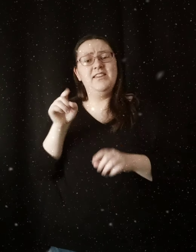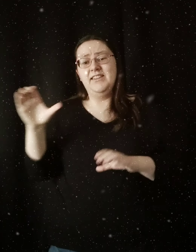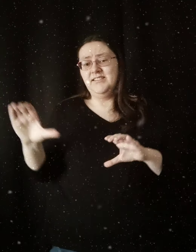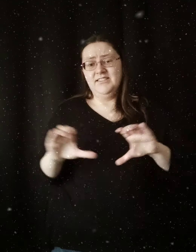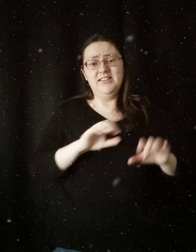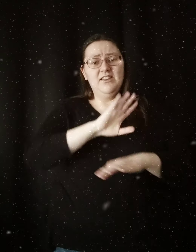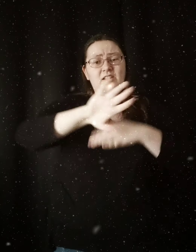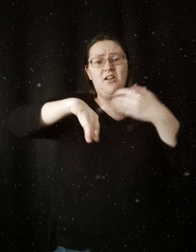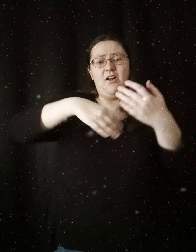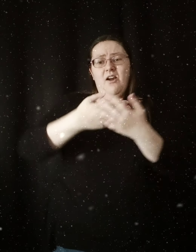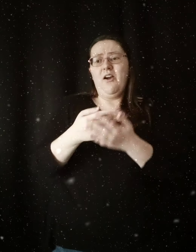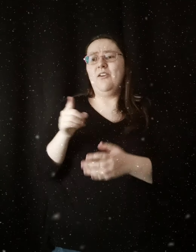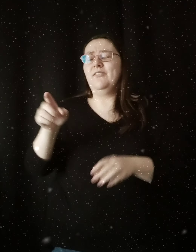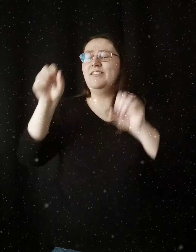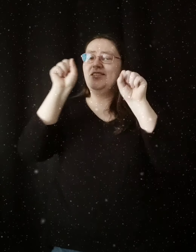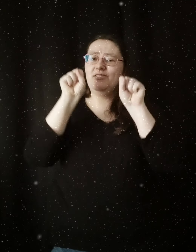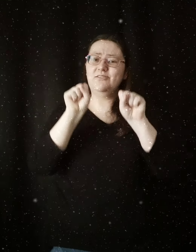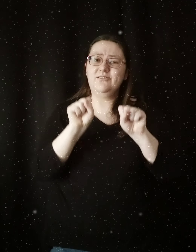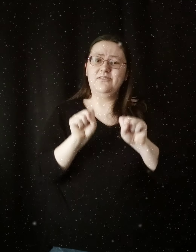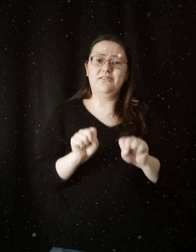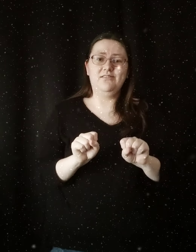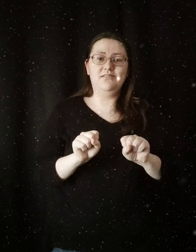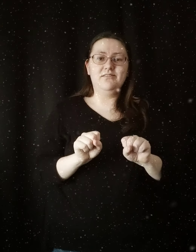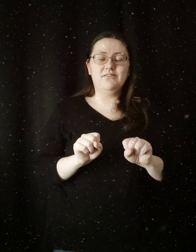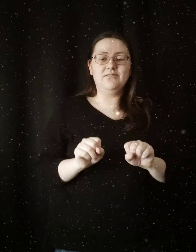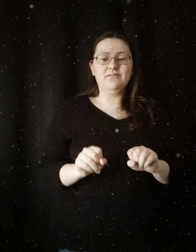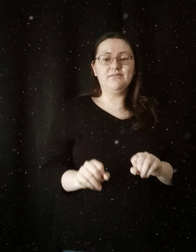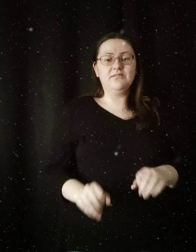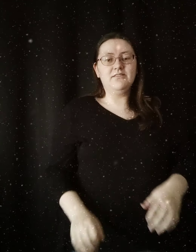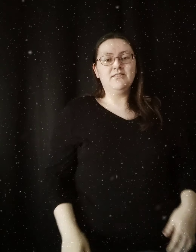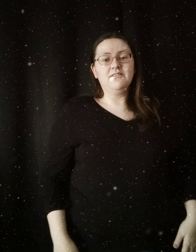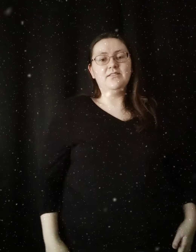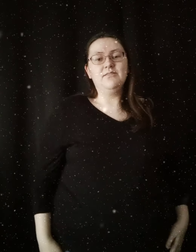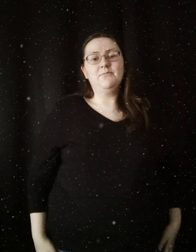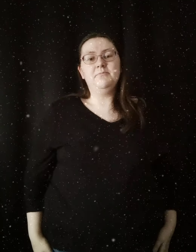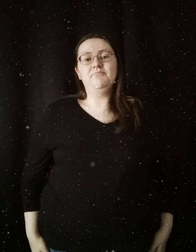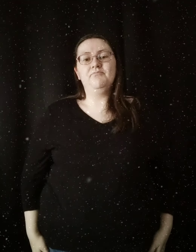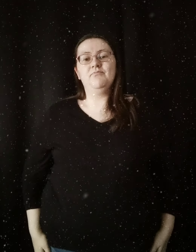But he did all could